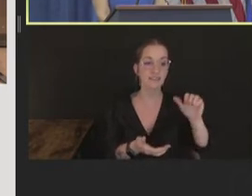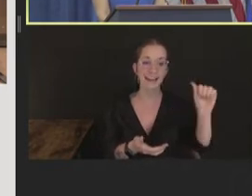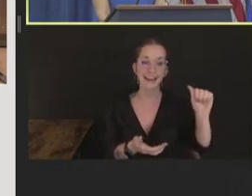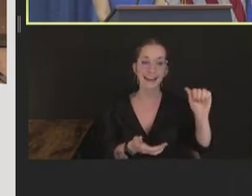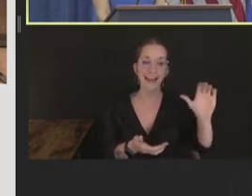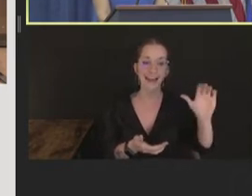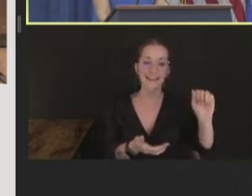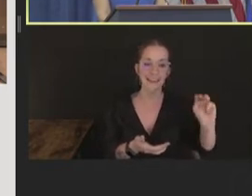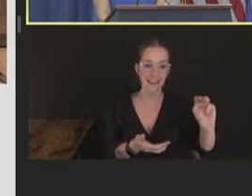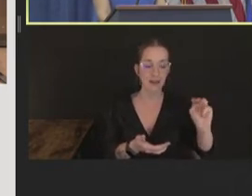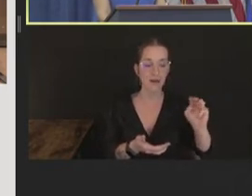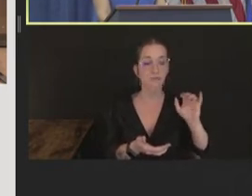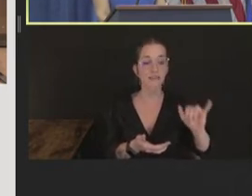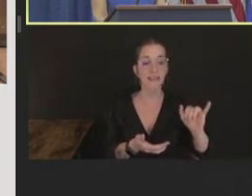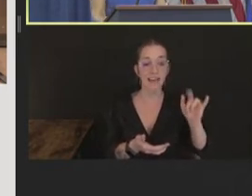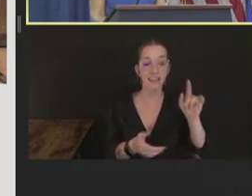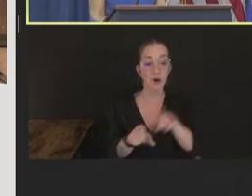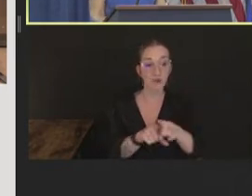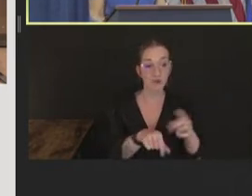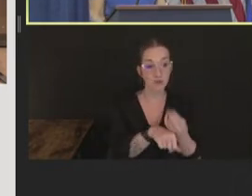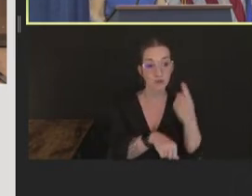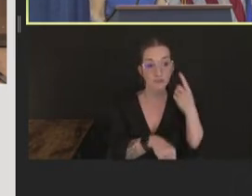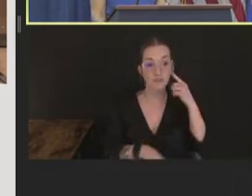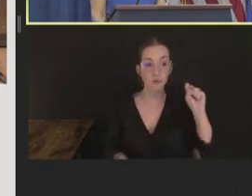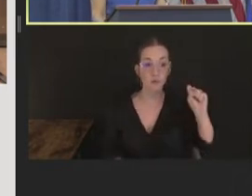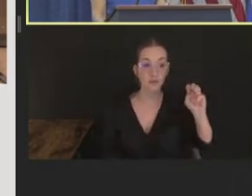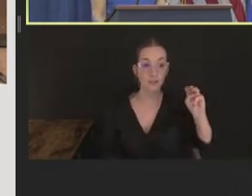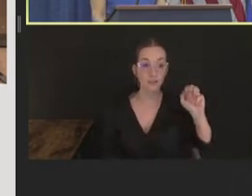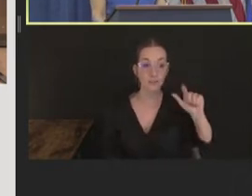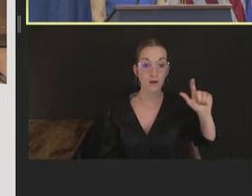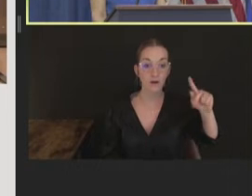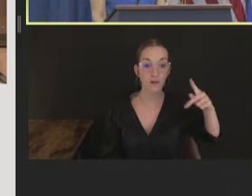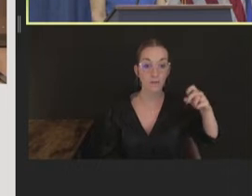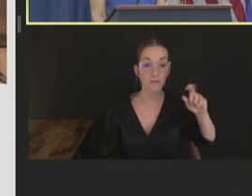and has also been made available for use against monkeypox in the current outbreak.